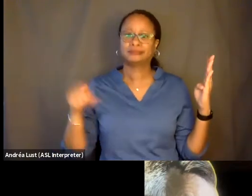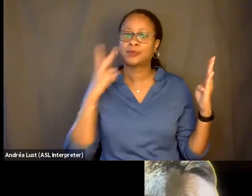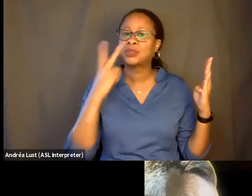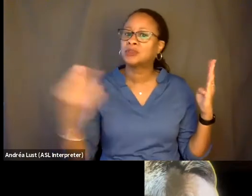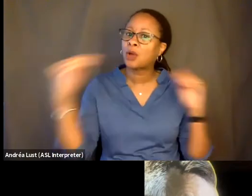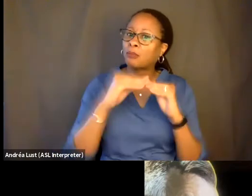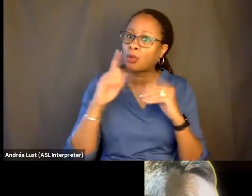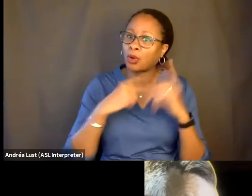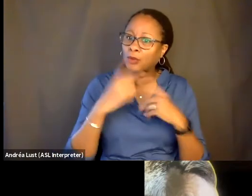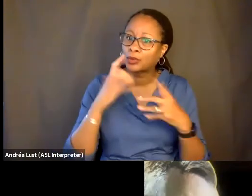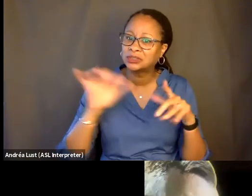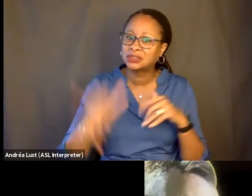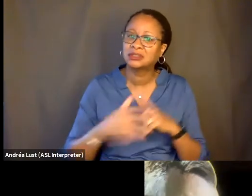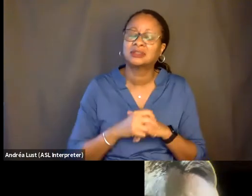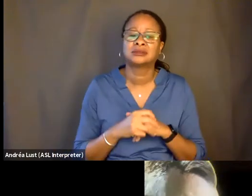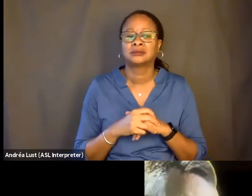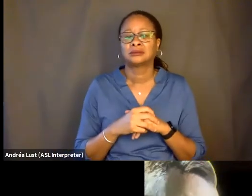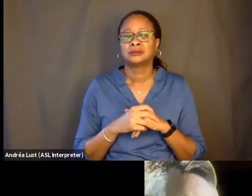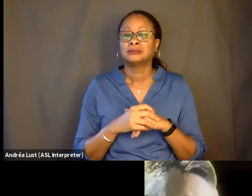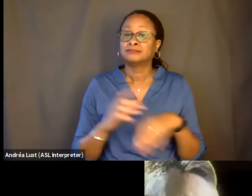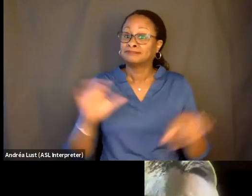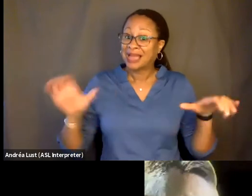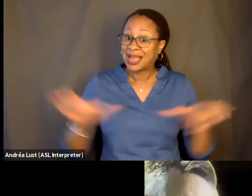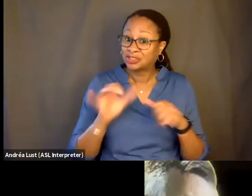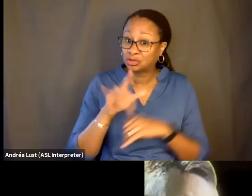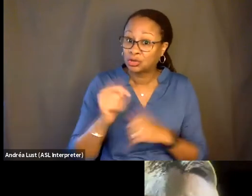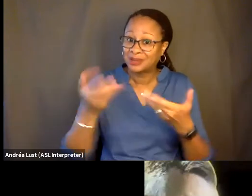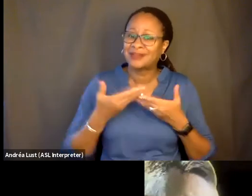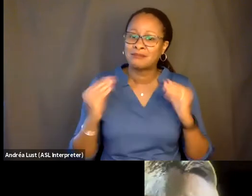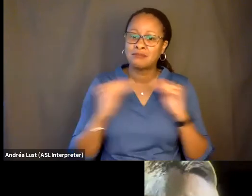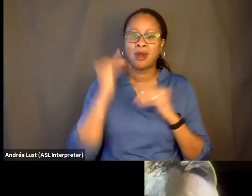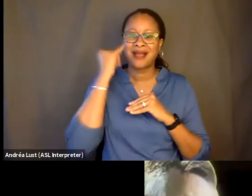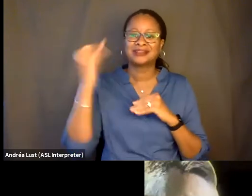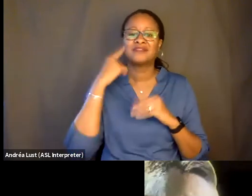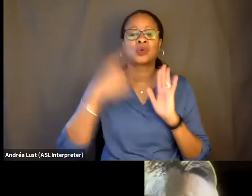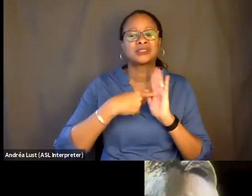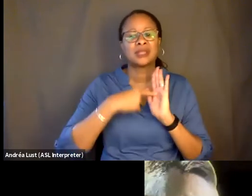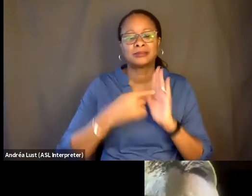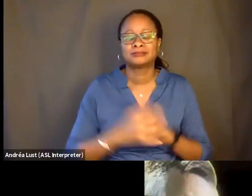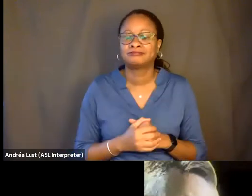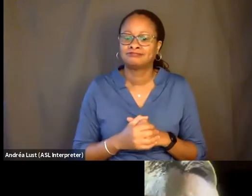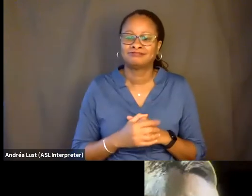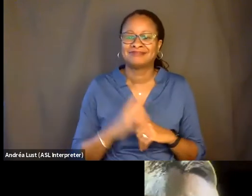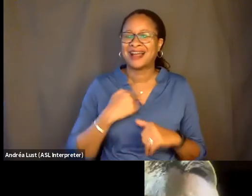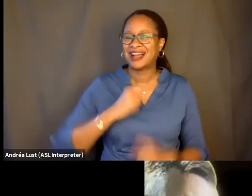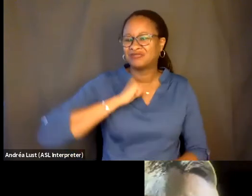So the action of doing it gives me more ideas. So, for example, I resisted doing the voiceover.